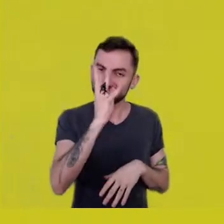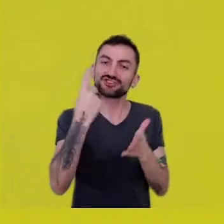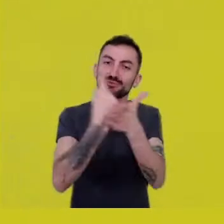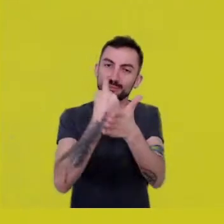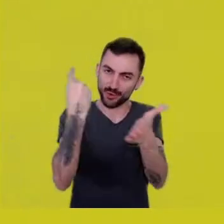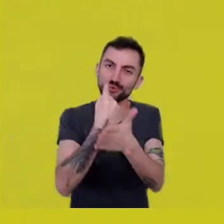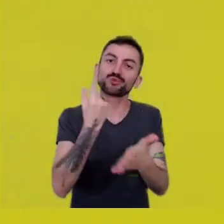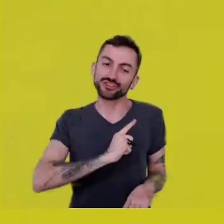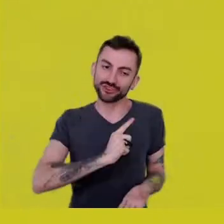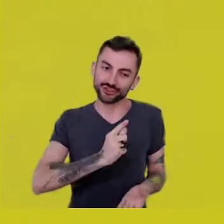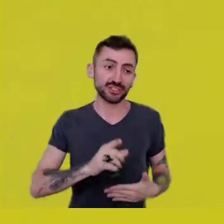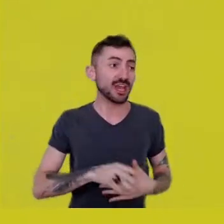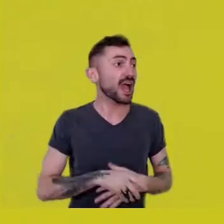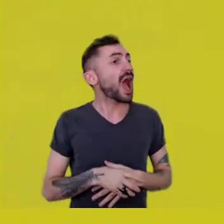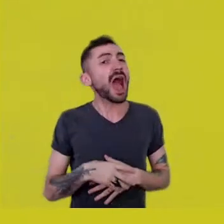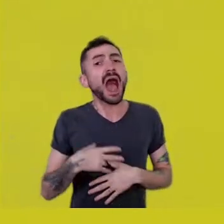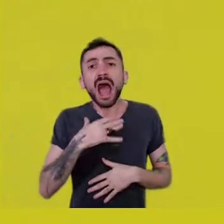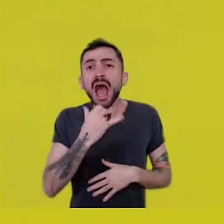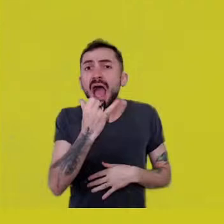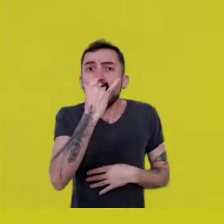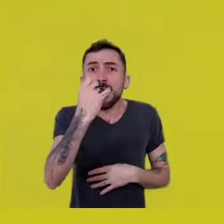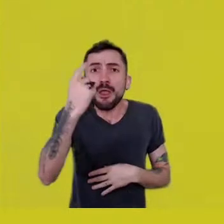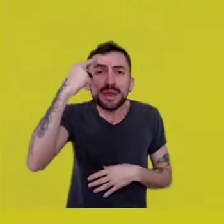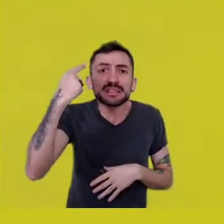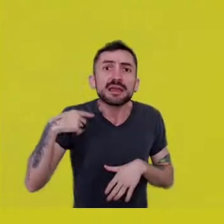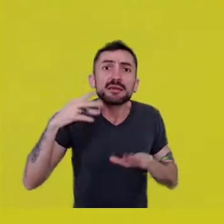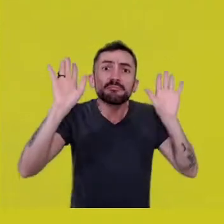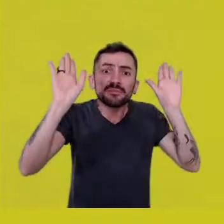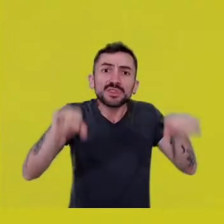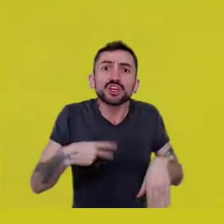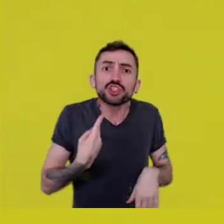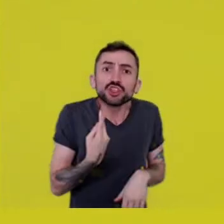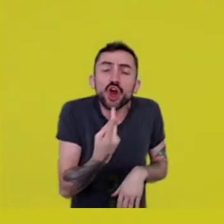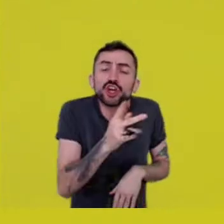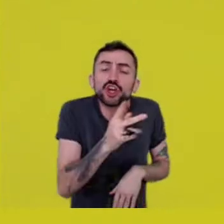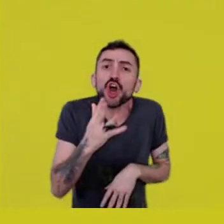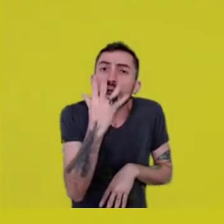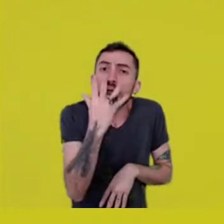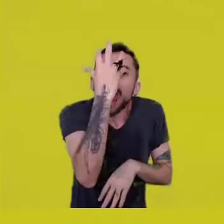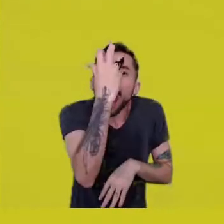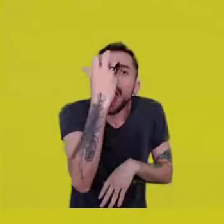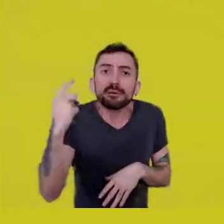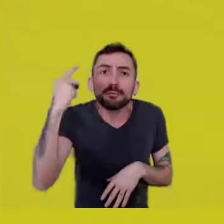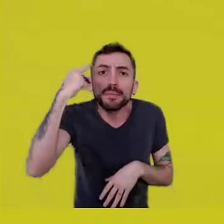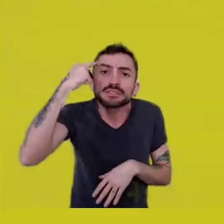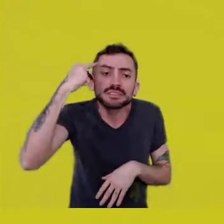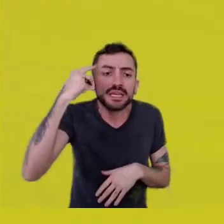Ah, I thought it was just us recording this! Sérgio! Sérgio!